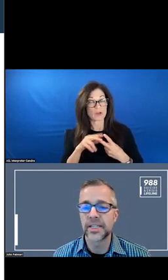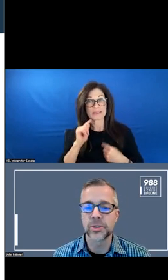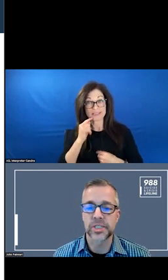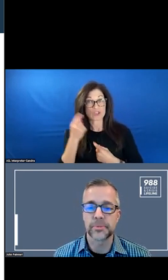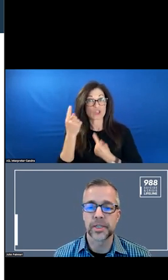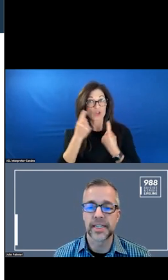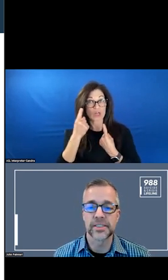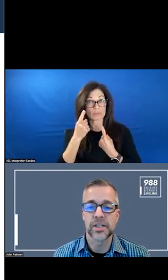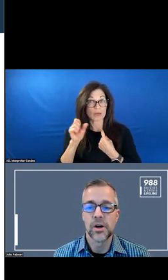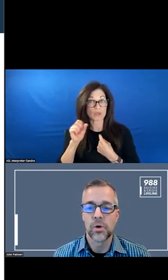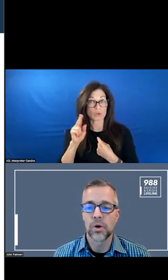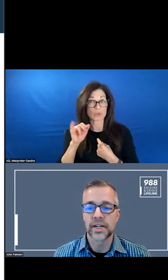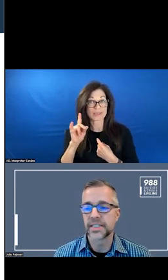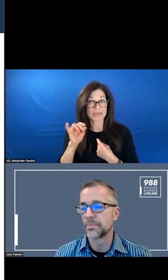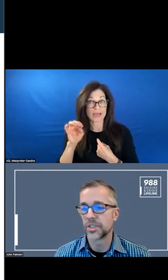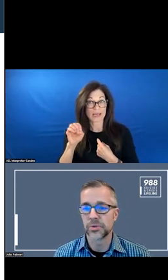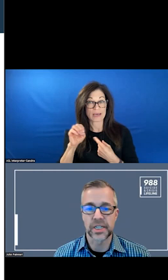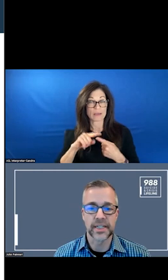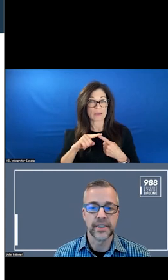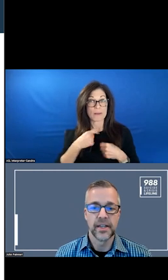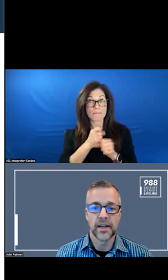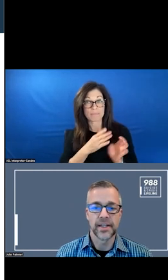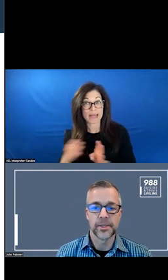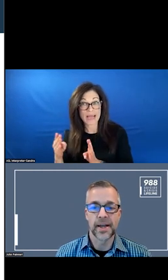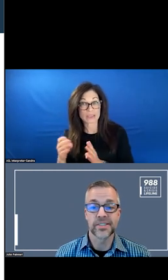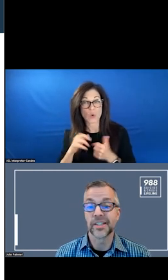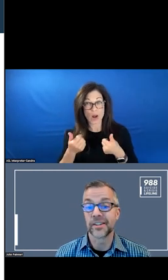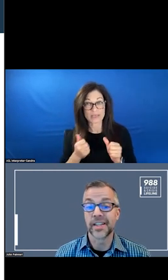MADE SUICIDE PLANS OR ATTEMPTED SUICIDE IN THE PAST YEAR.